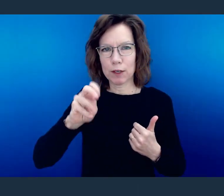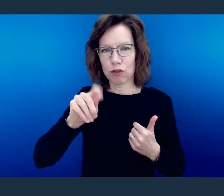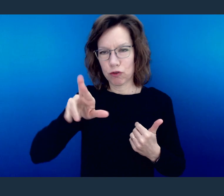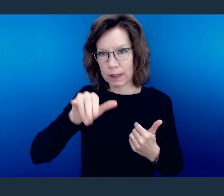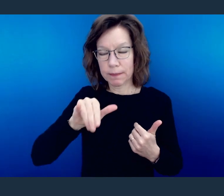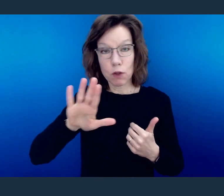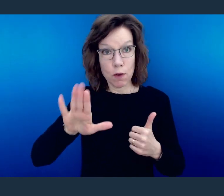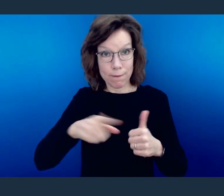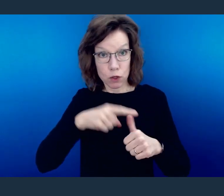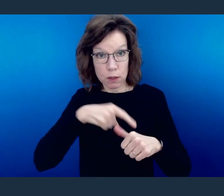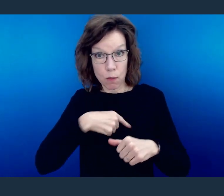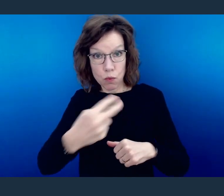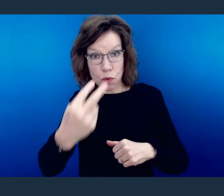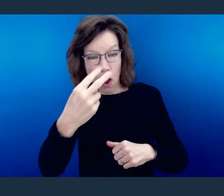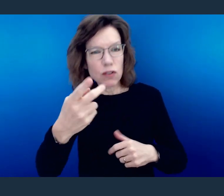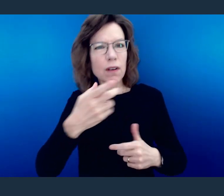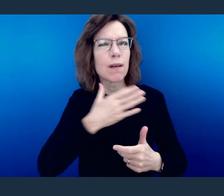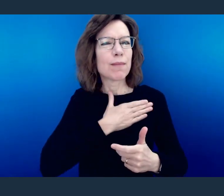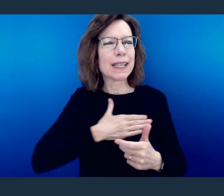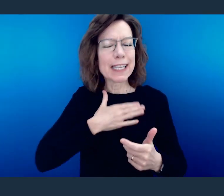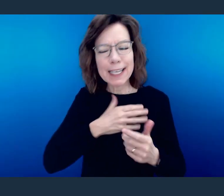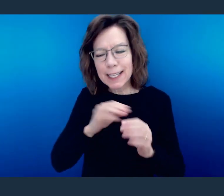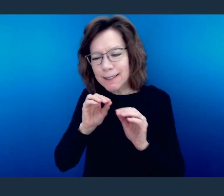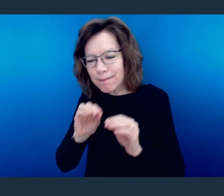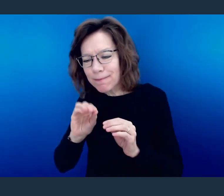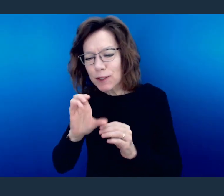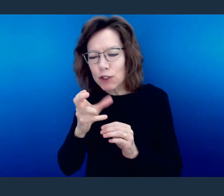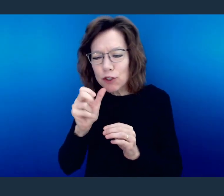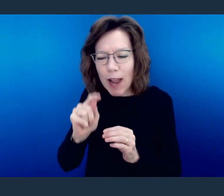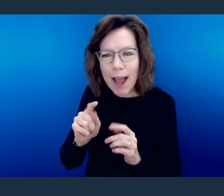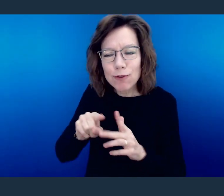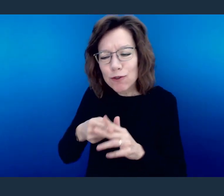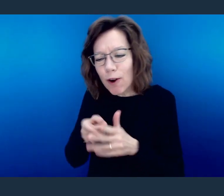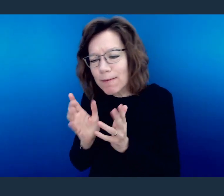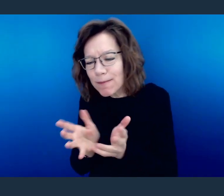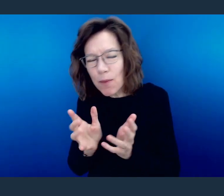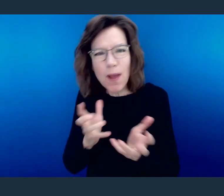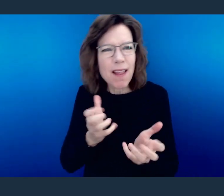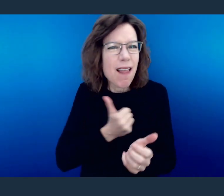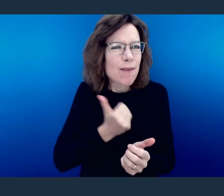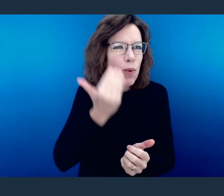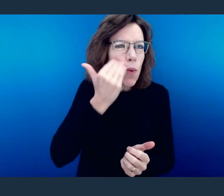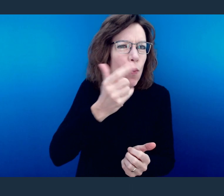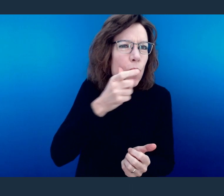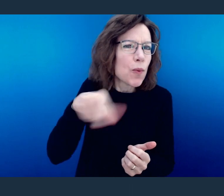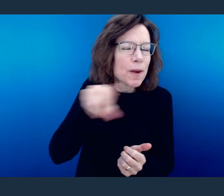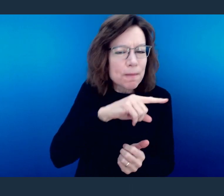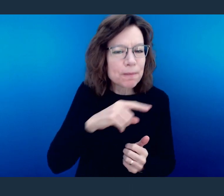If it's your first time, go ahead and start a conversation in the chat. We would love to get to know you a little bit better.